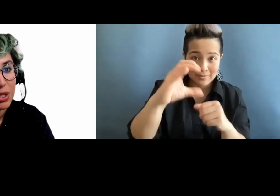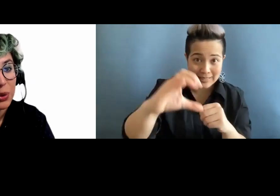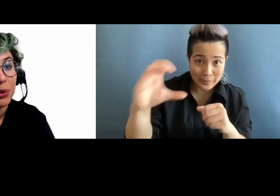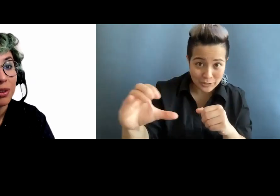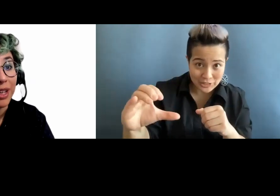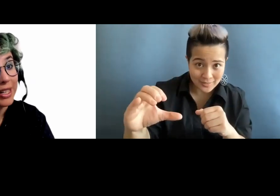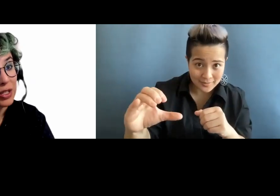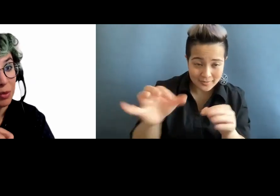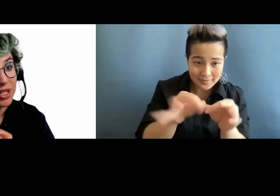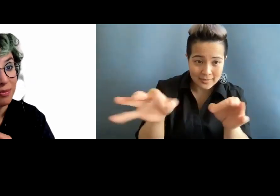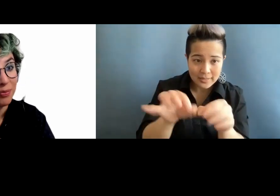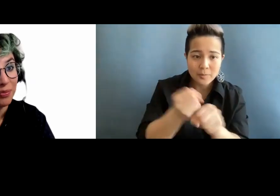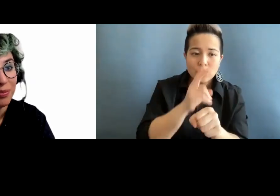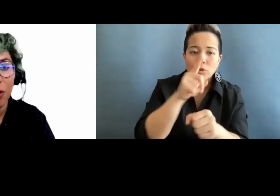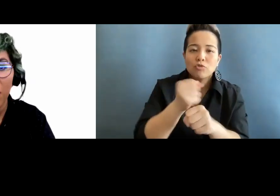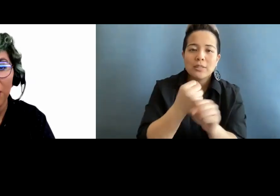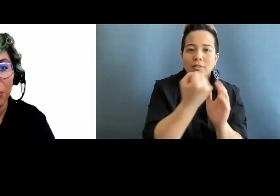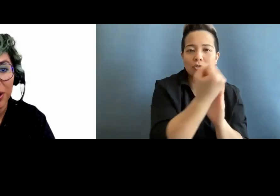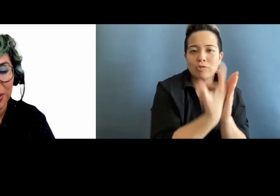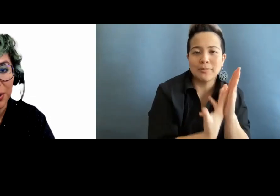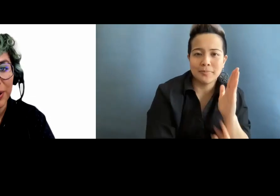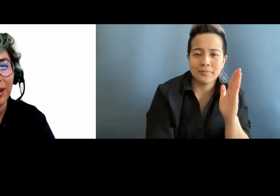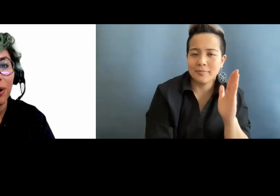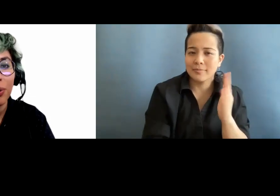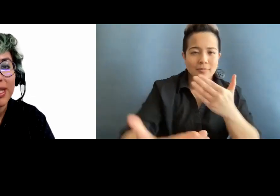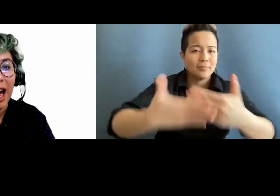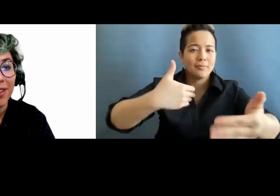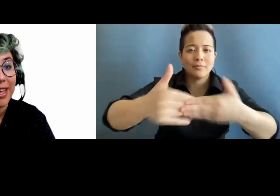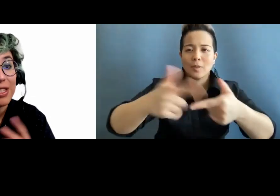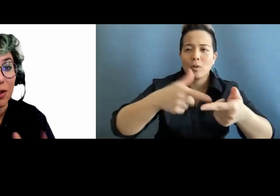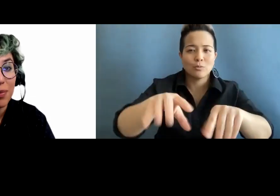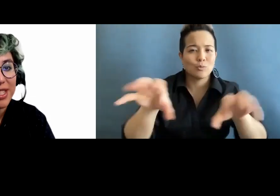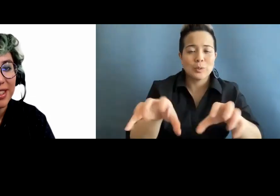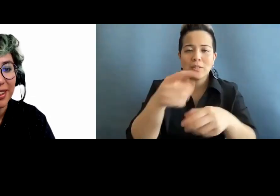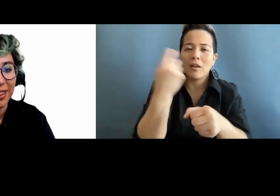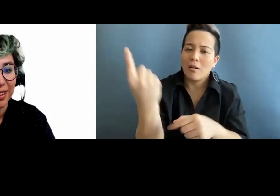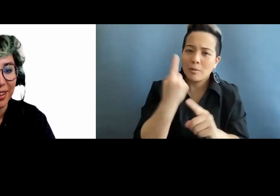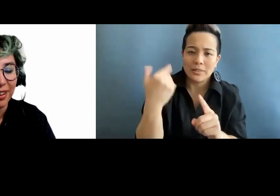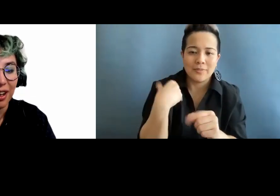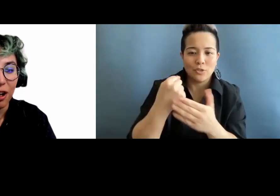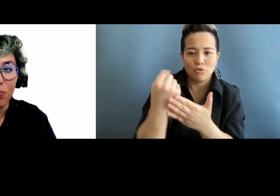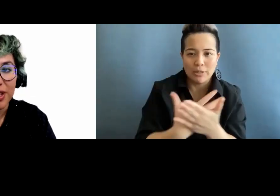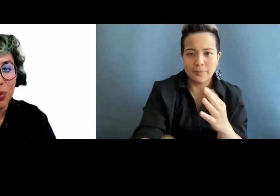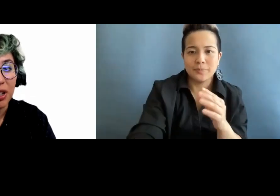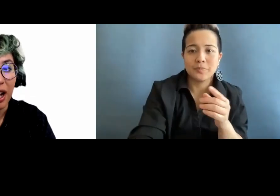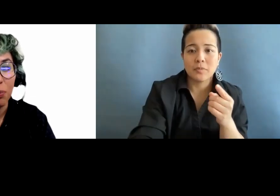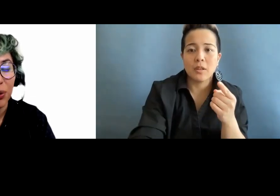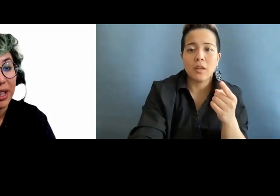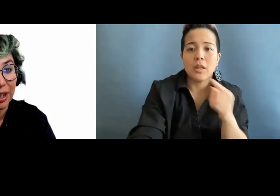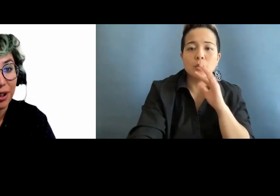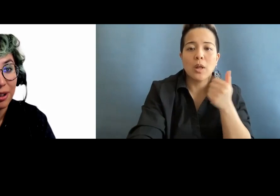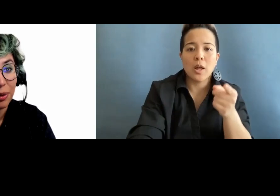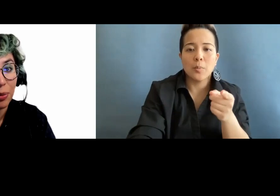to create a script. No matter what you are doing, always have a script. This will help you later